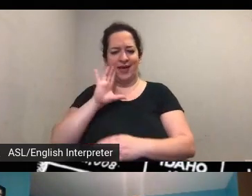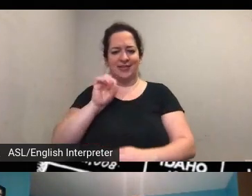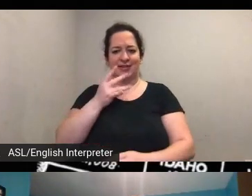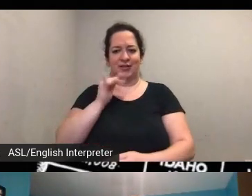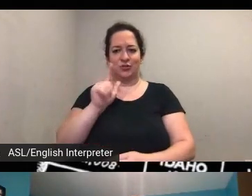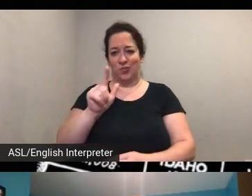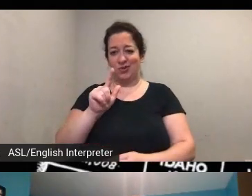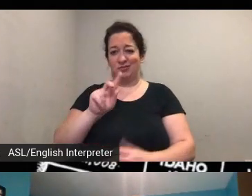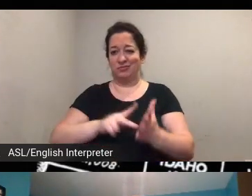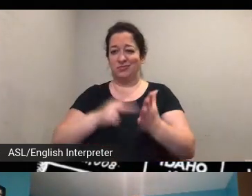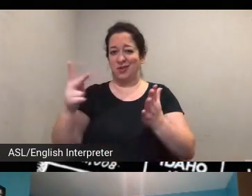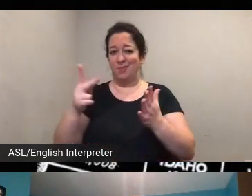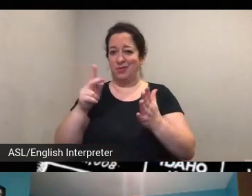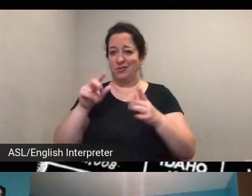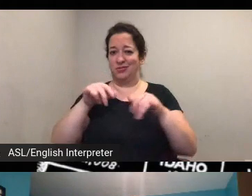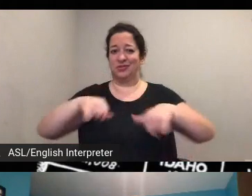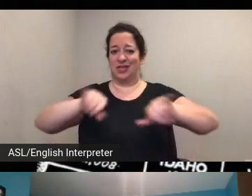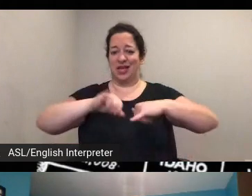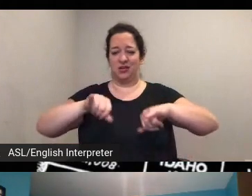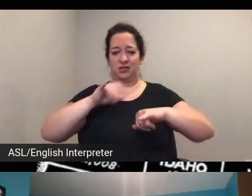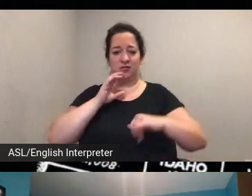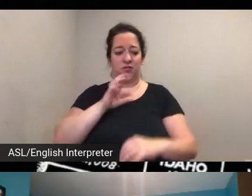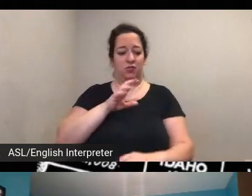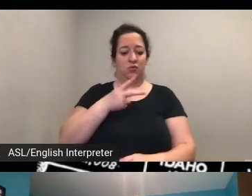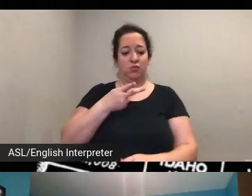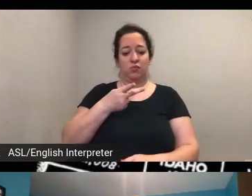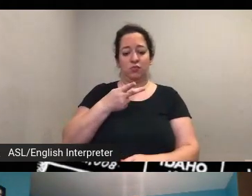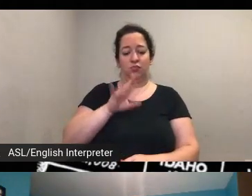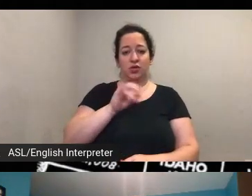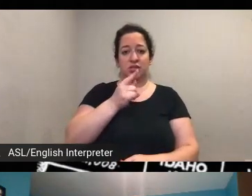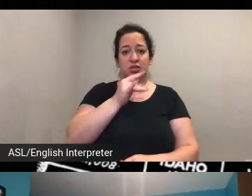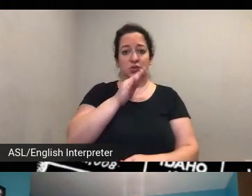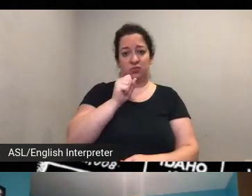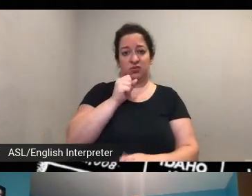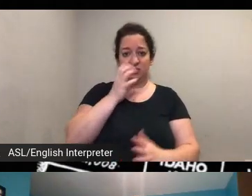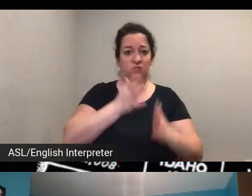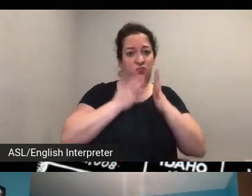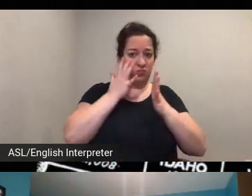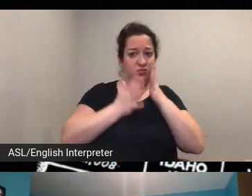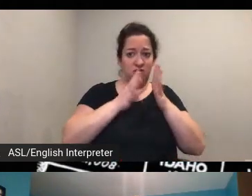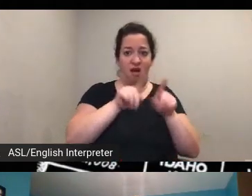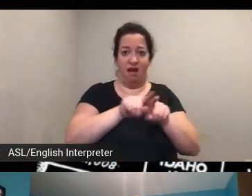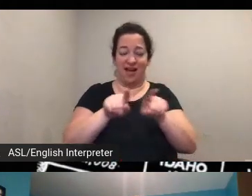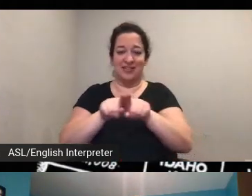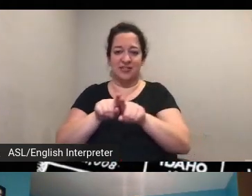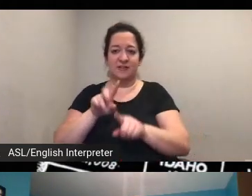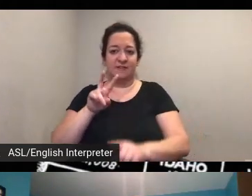prostitutes as victims rather than criminals for the first time is this something else we can find out more about